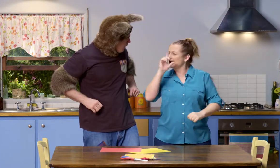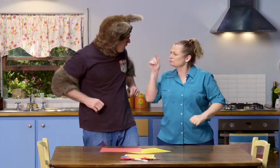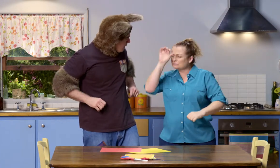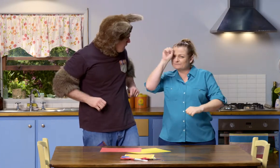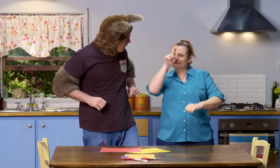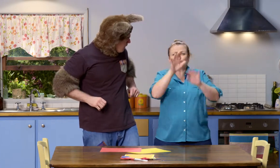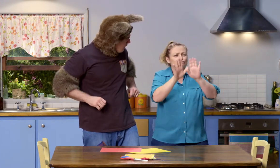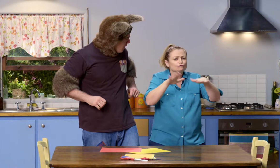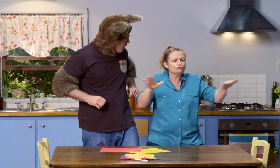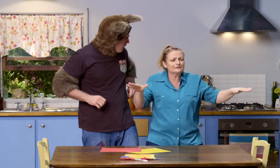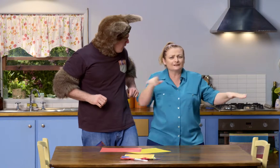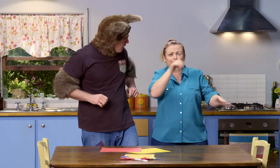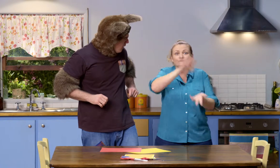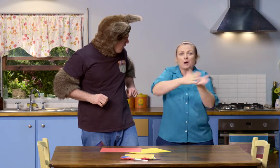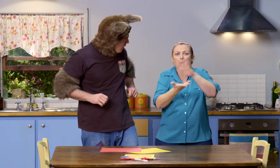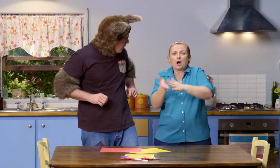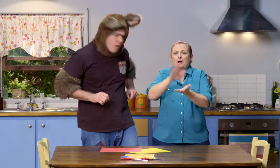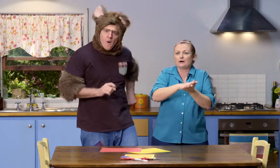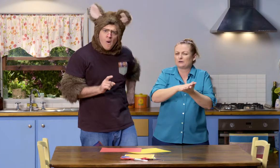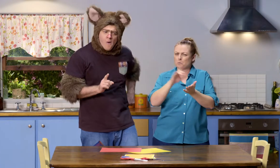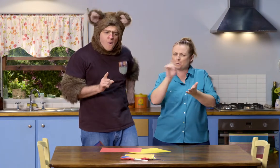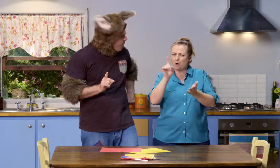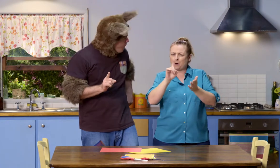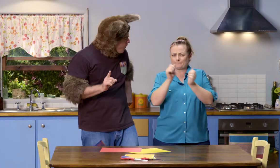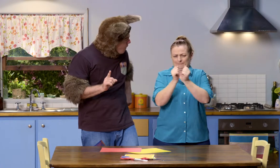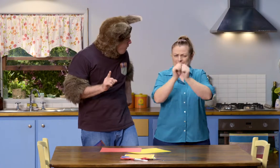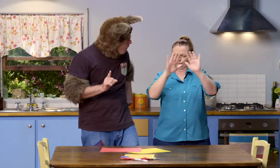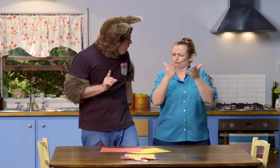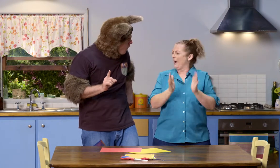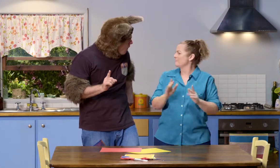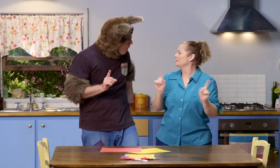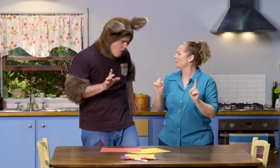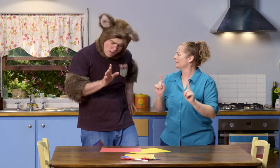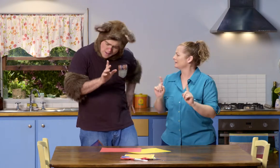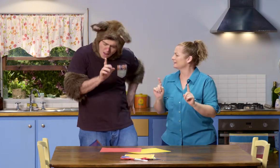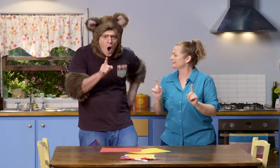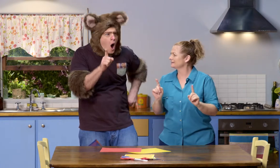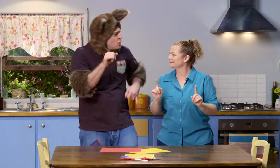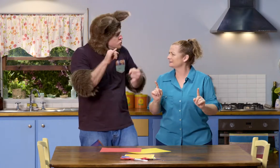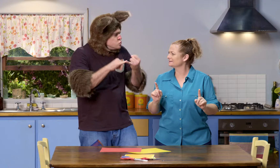But first, do you remember, while watching the children folding, what was the shape of the paper?